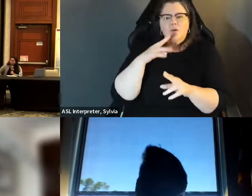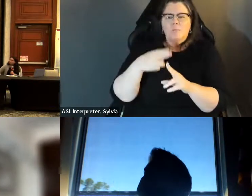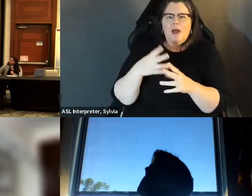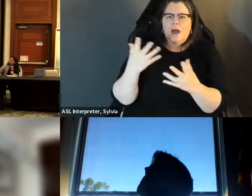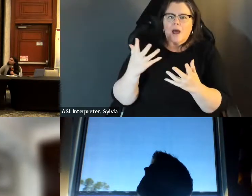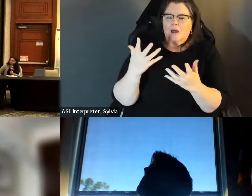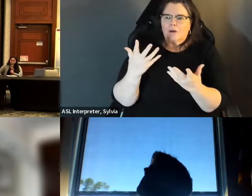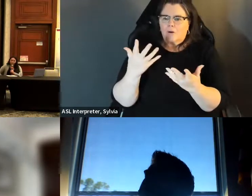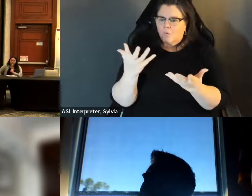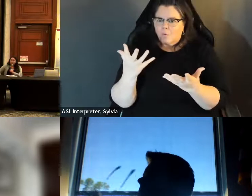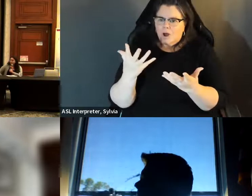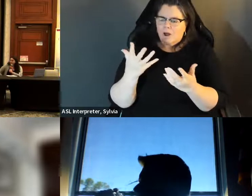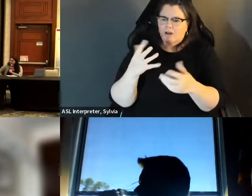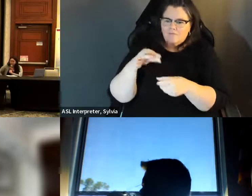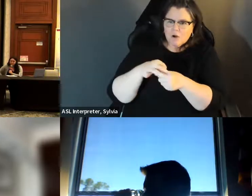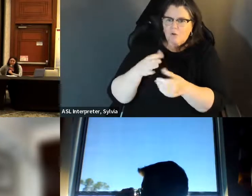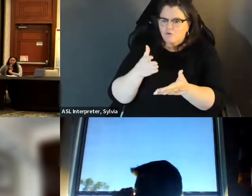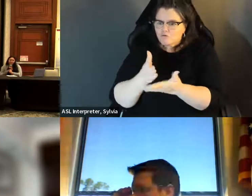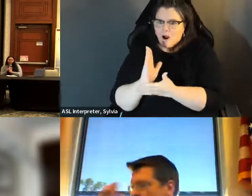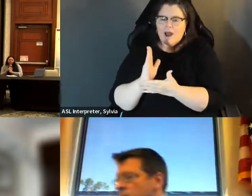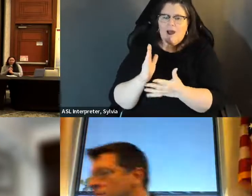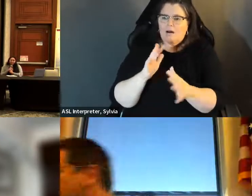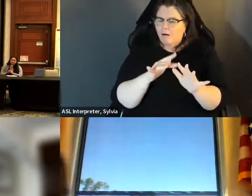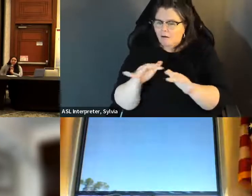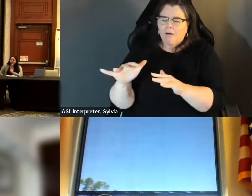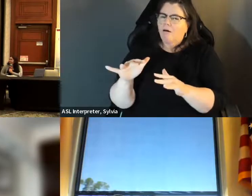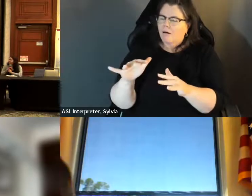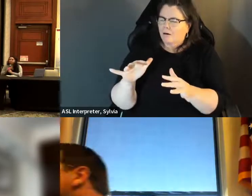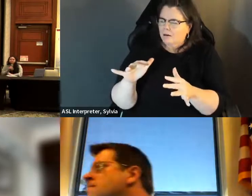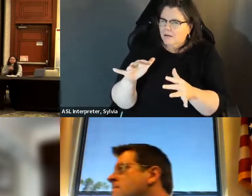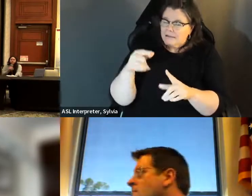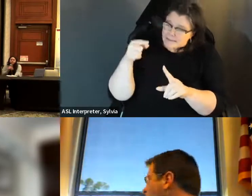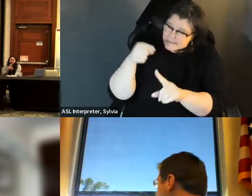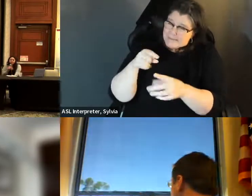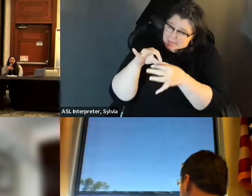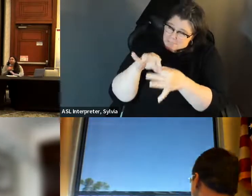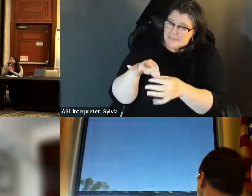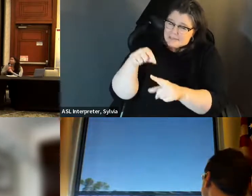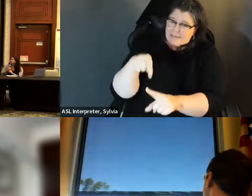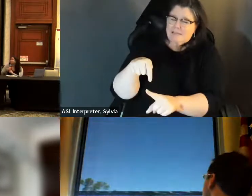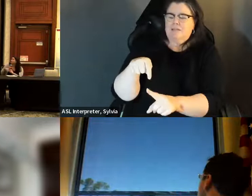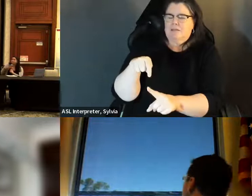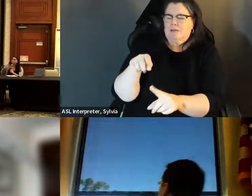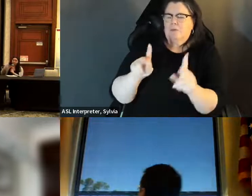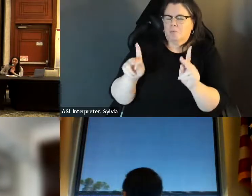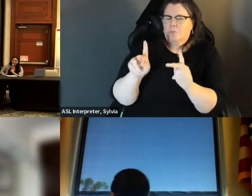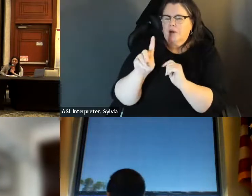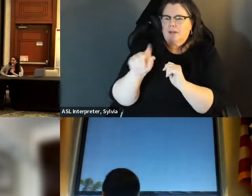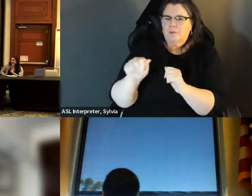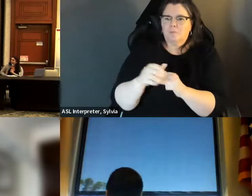And how does that kind of negatively impact Marginalized folks, especially folks with disabilities? kind of negatively impact marginalized folks, especially folks with disabilities. » Jazlyn: Oh, wow, we have a